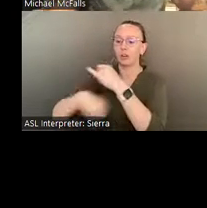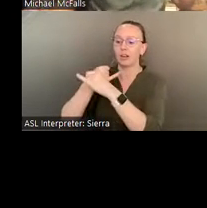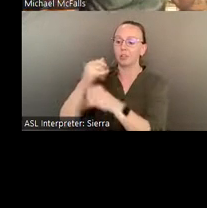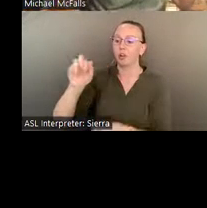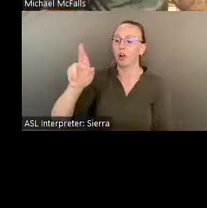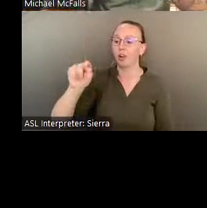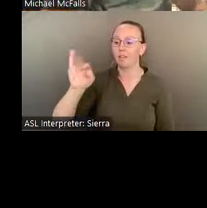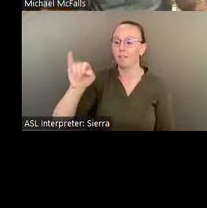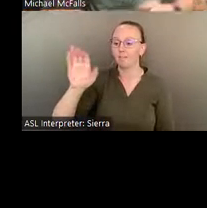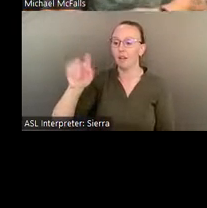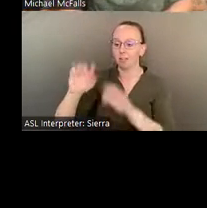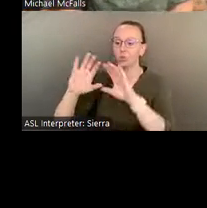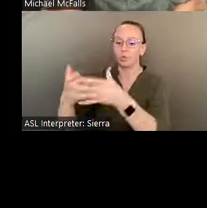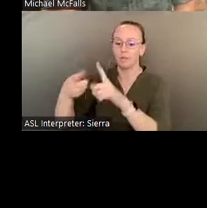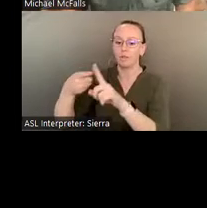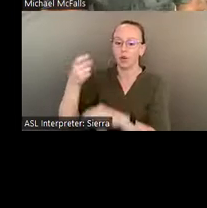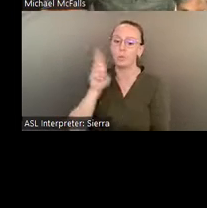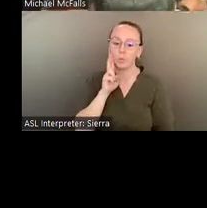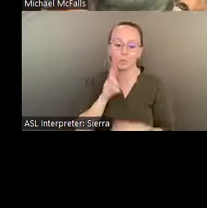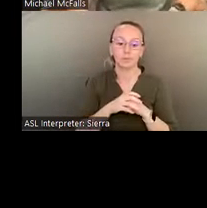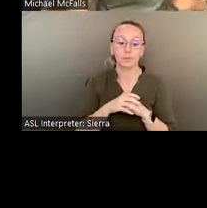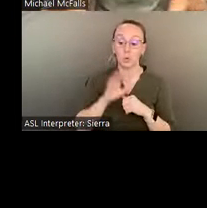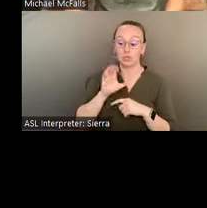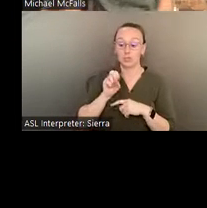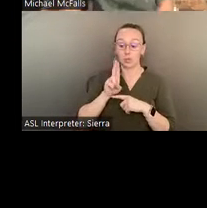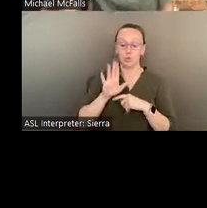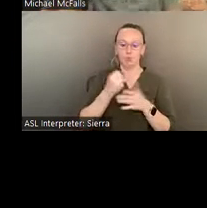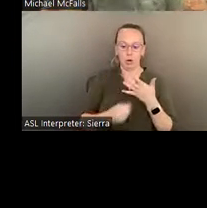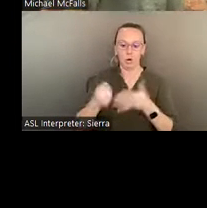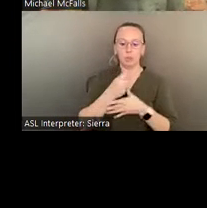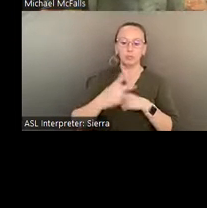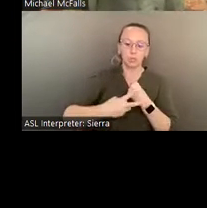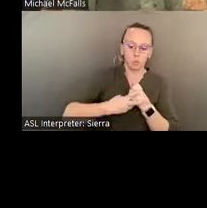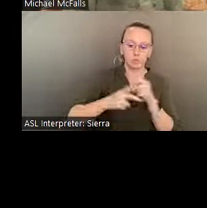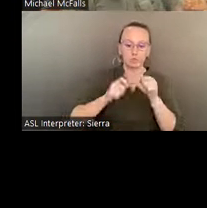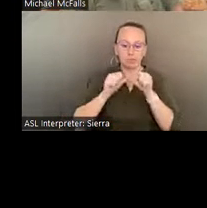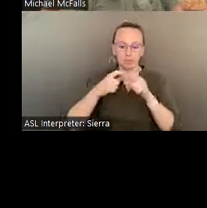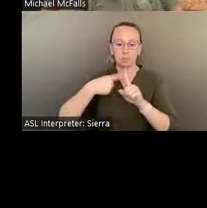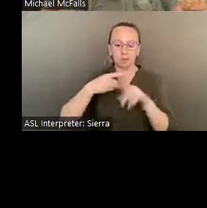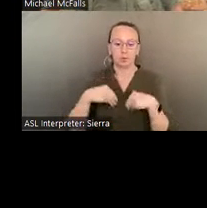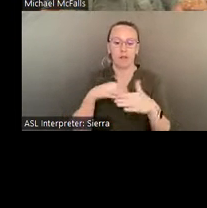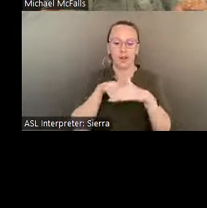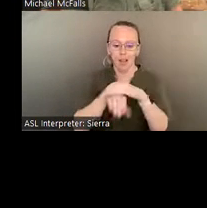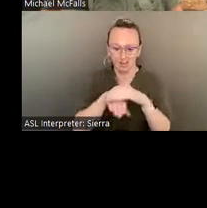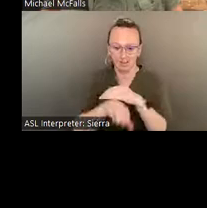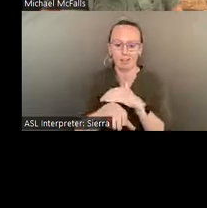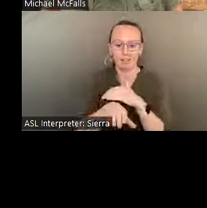So CSU's priority is to preserve, maintain, and provide access to and assist in the interpretation